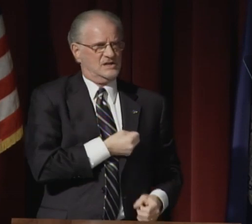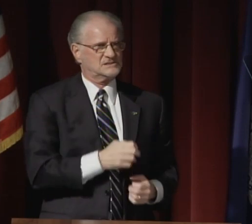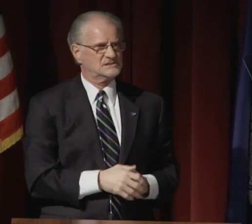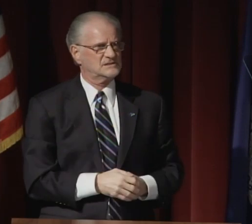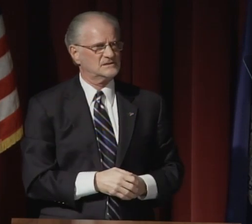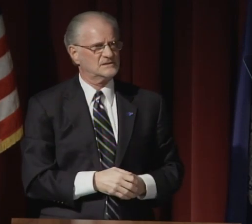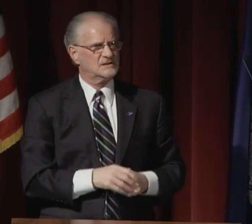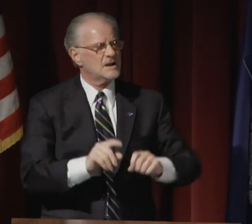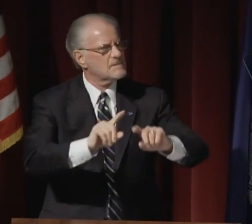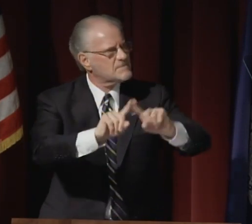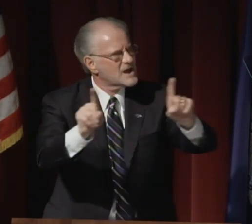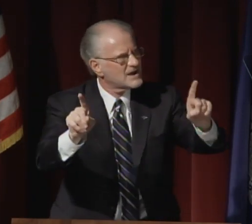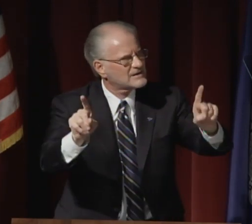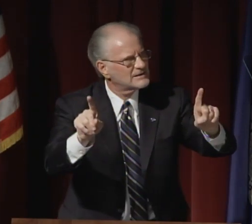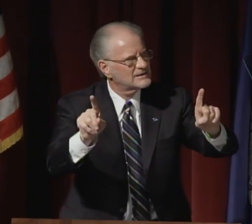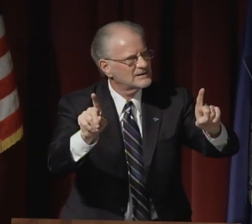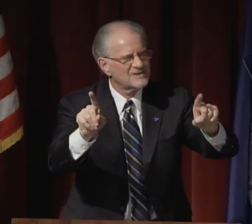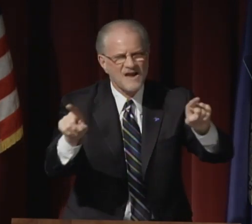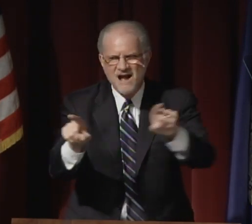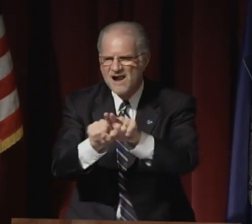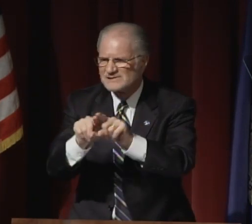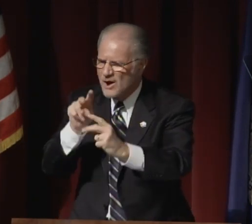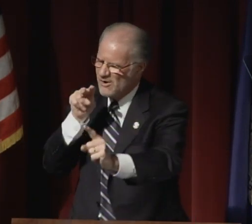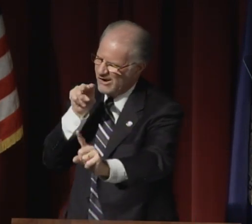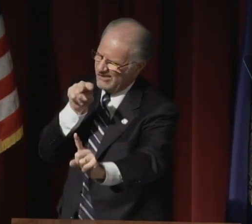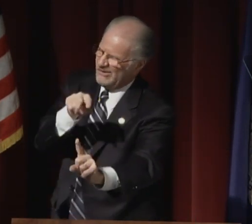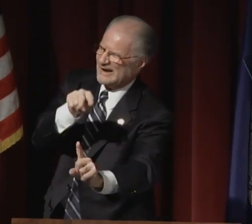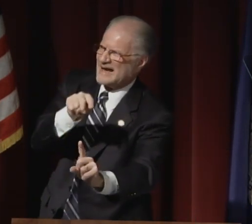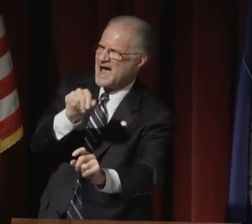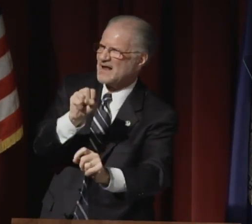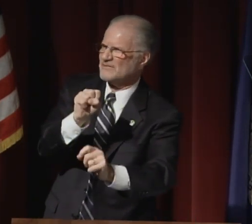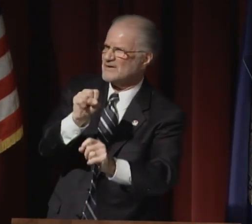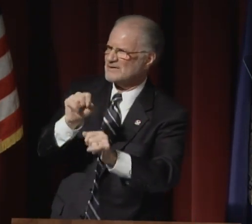They want to believe in the best of us.